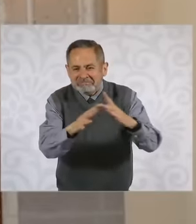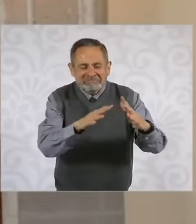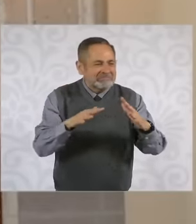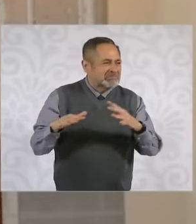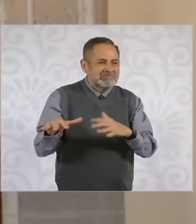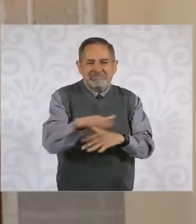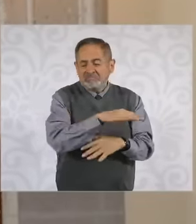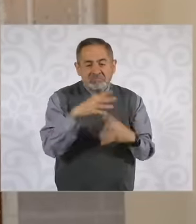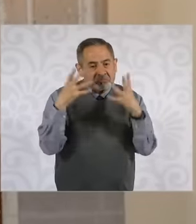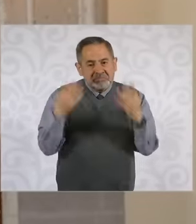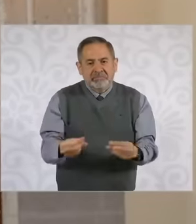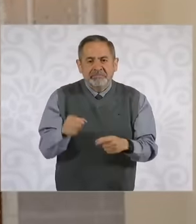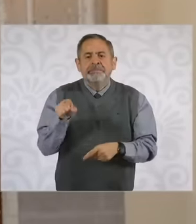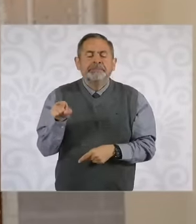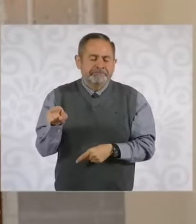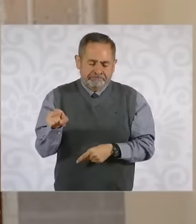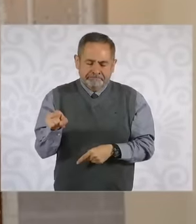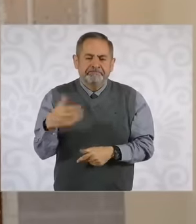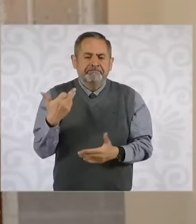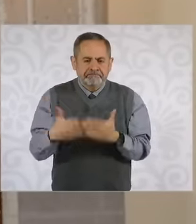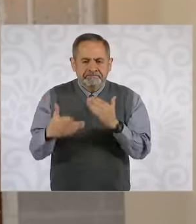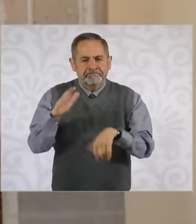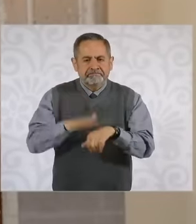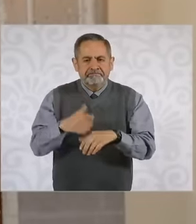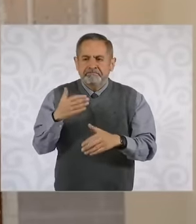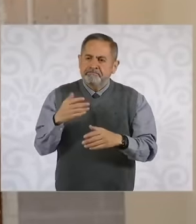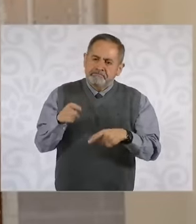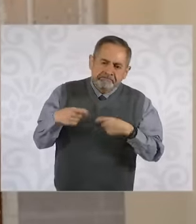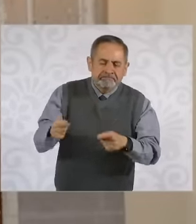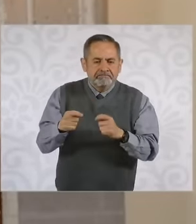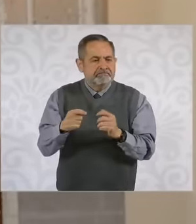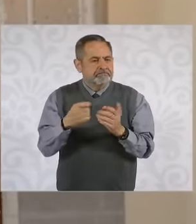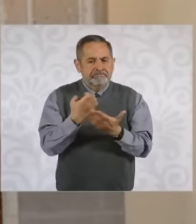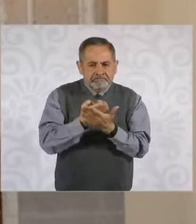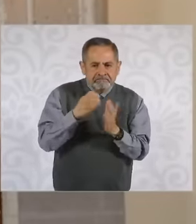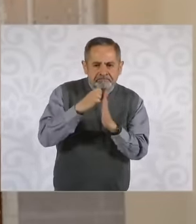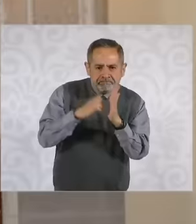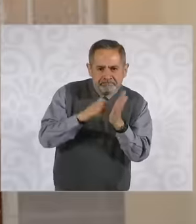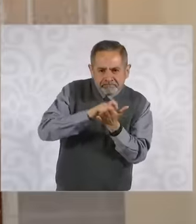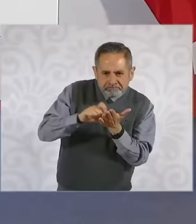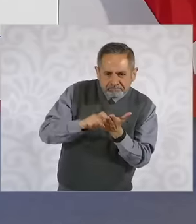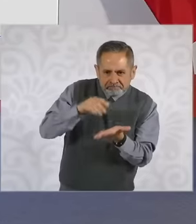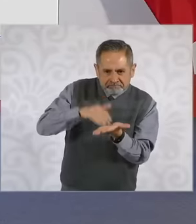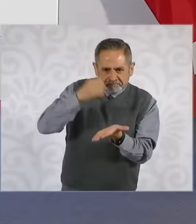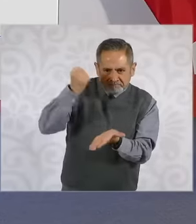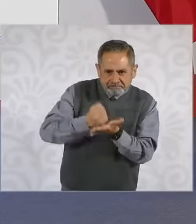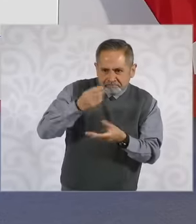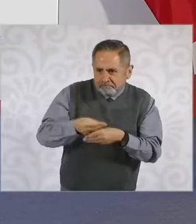of homes without titles of property but also proportionally and in particular in the East